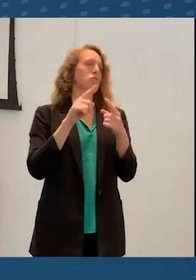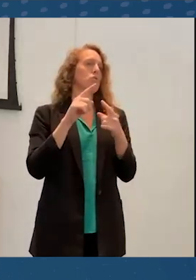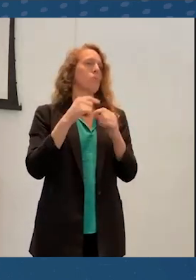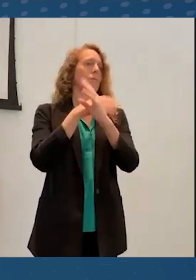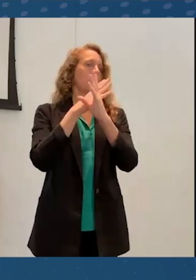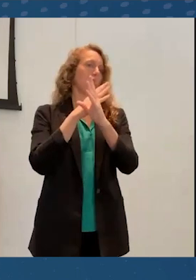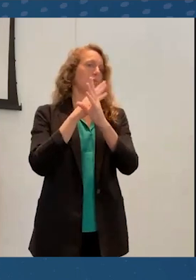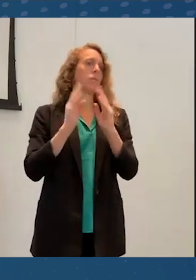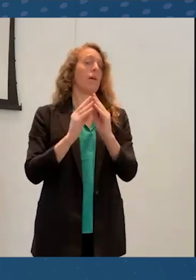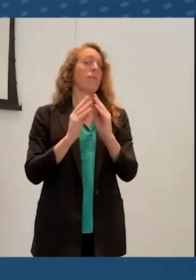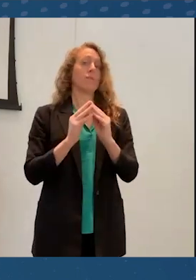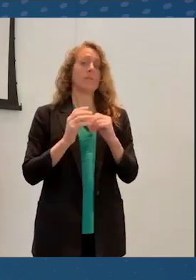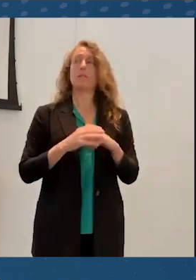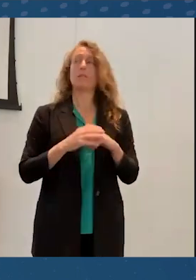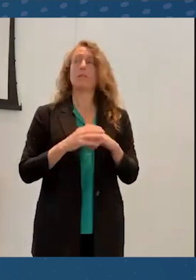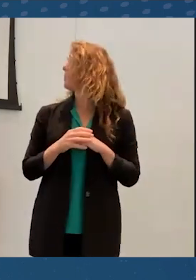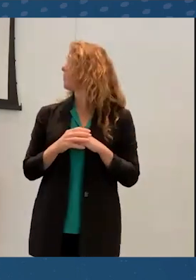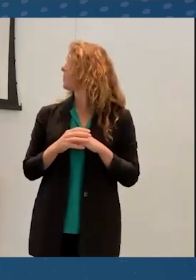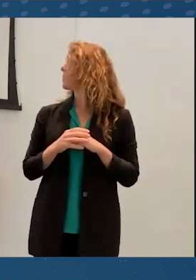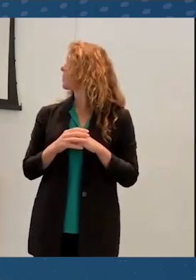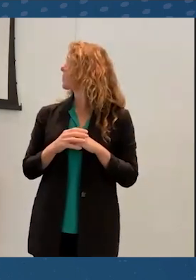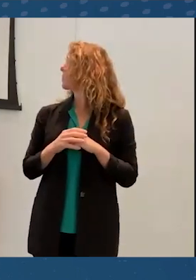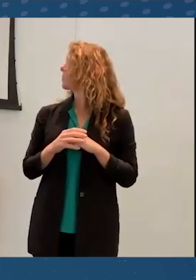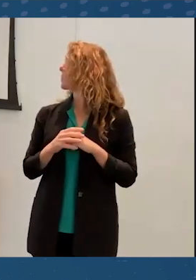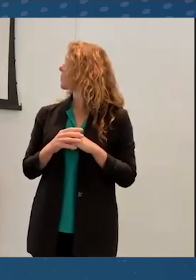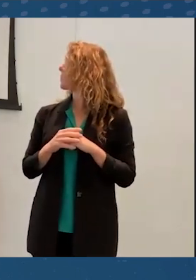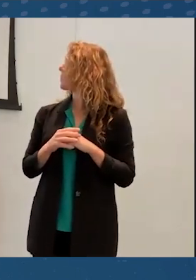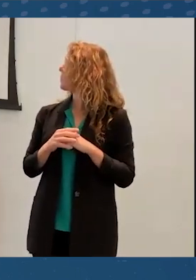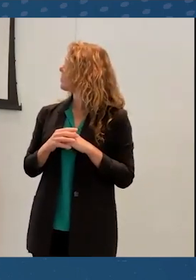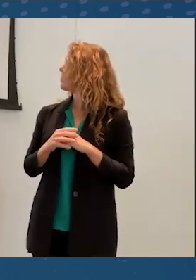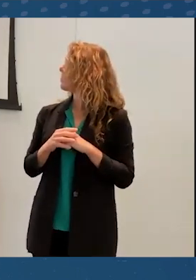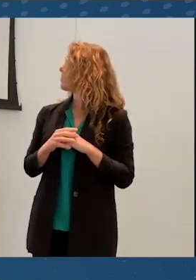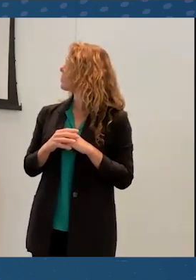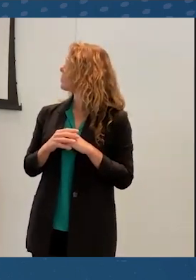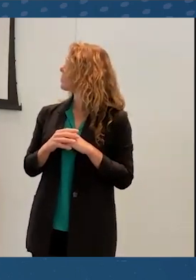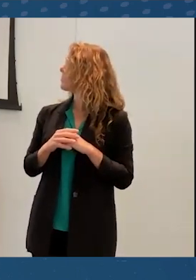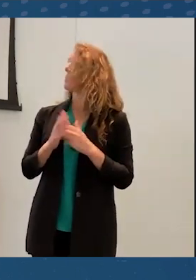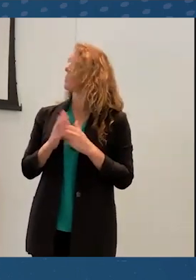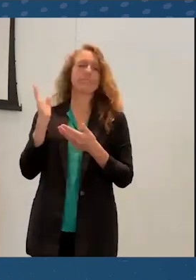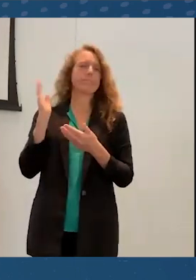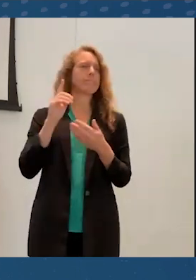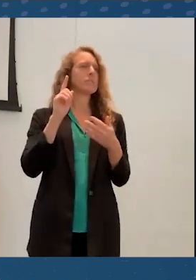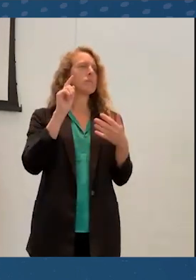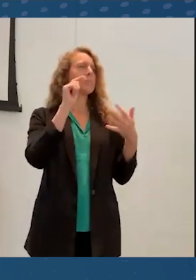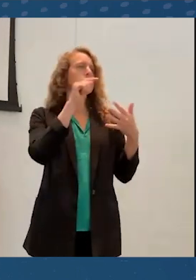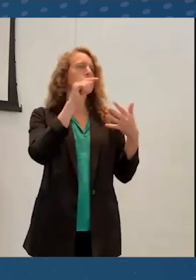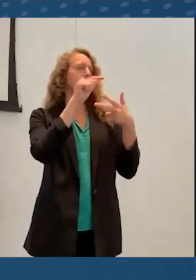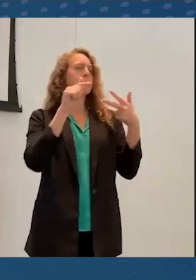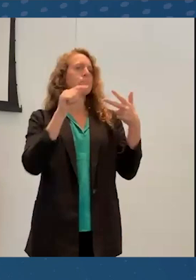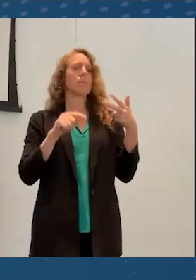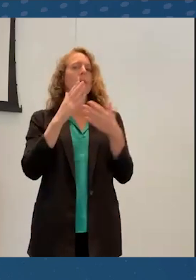So this is some quotes from a recent paper